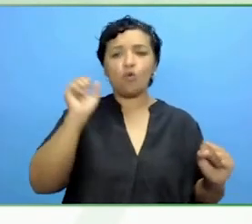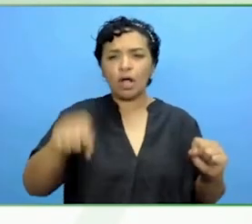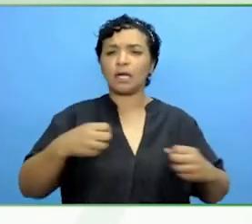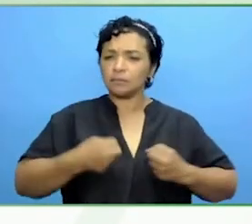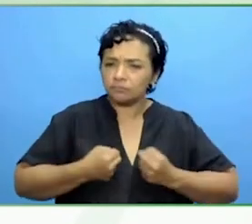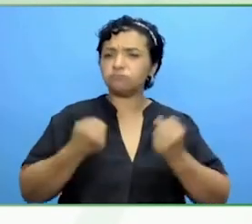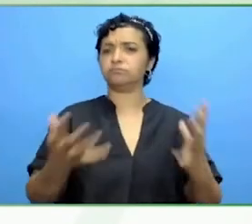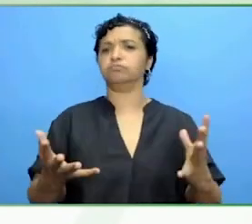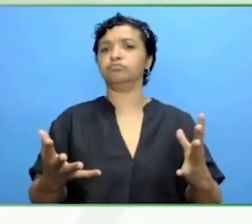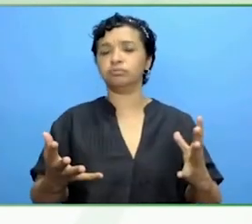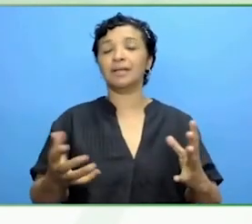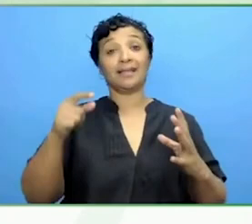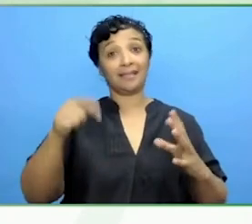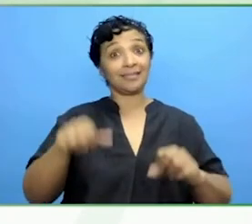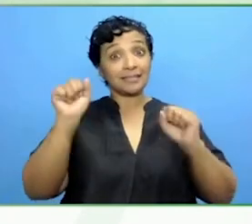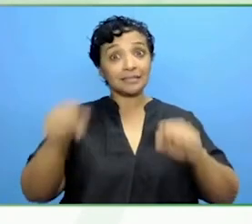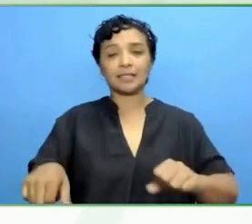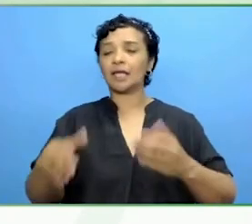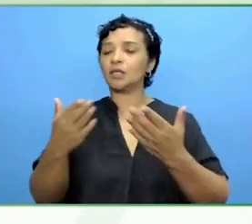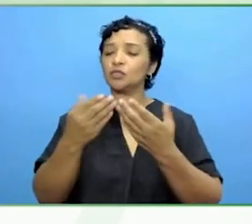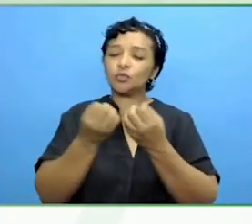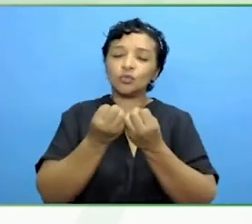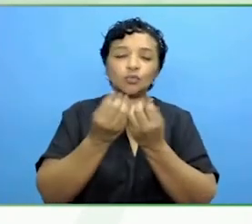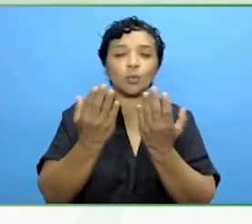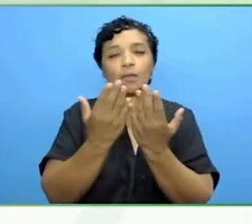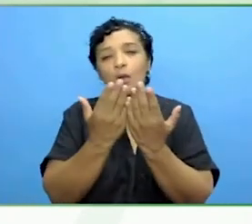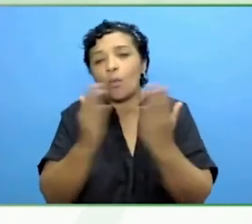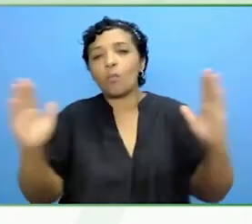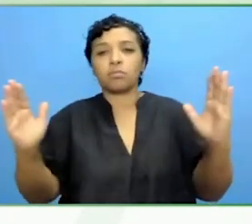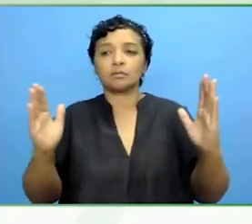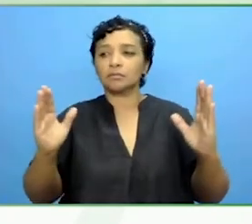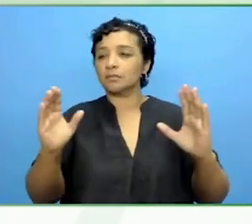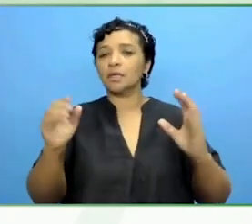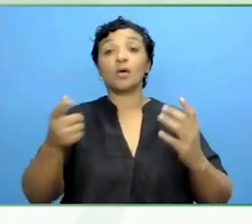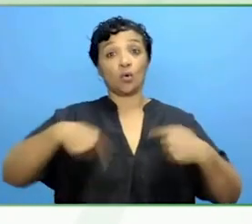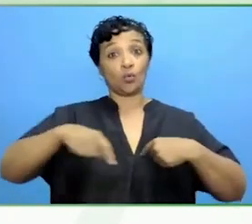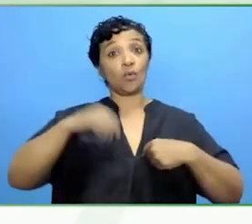and, to your point, our philosophy is 'nothing without us' and you